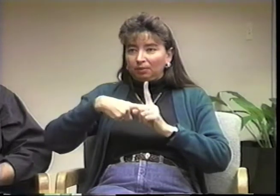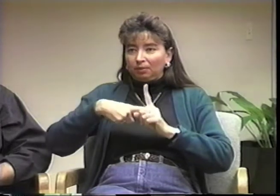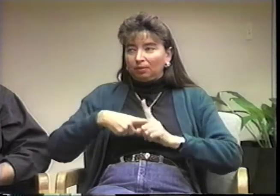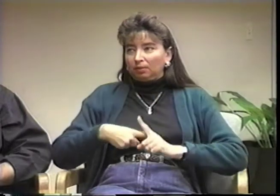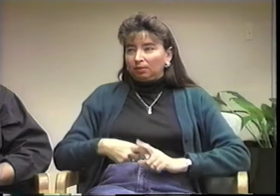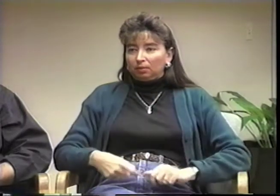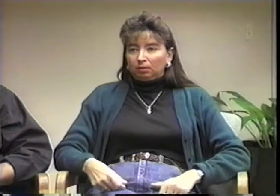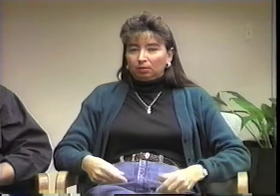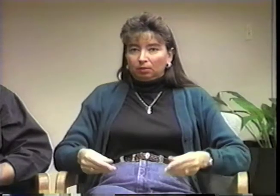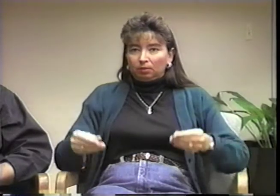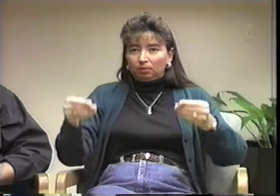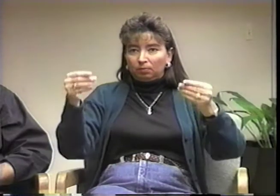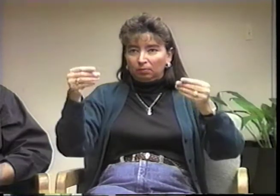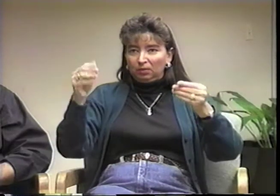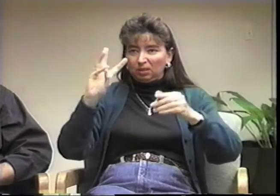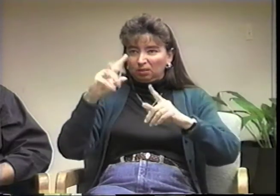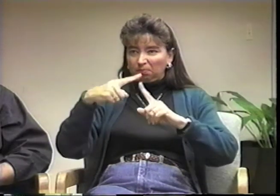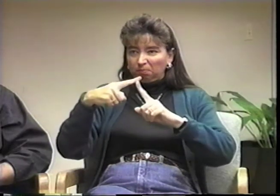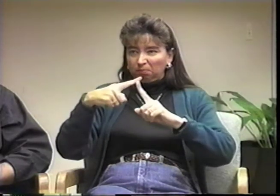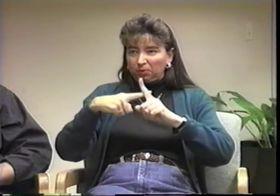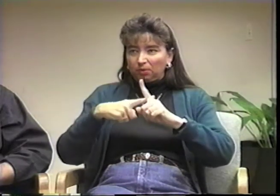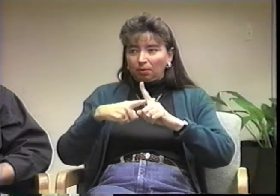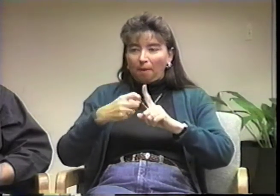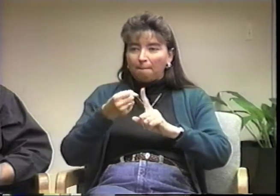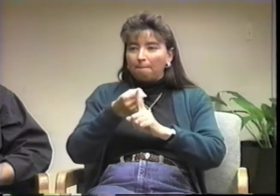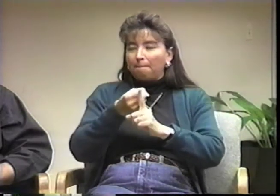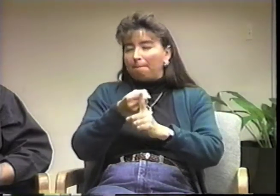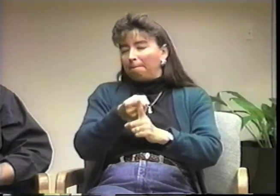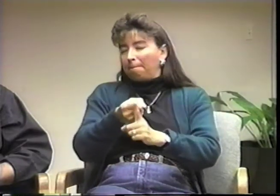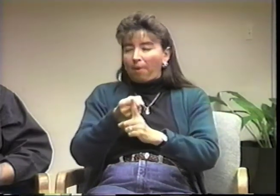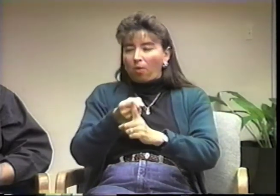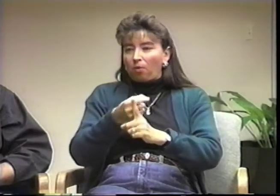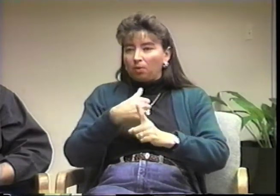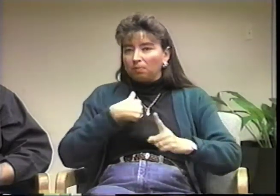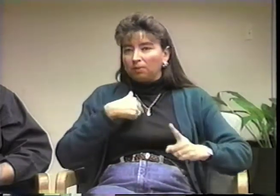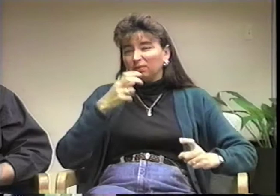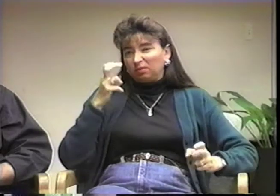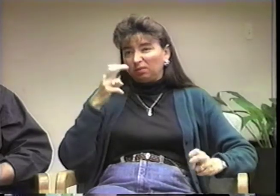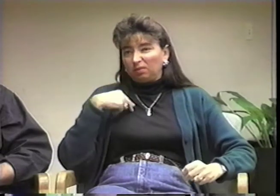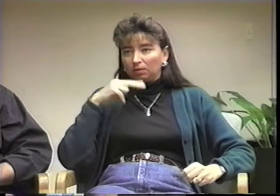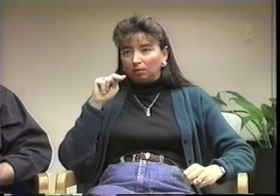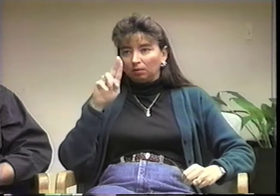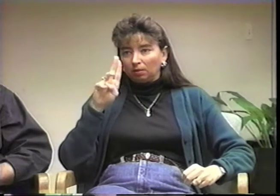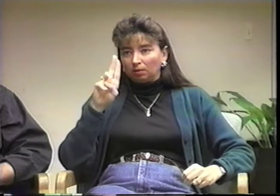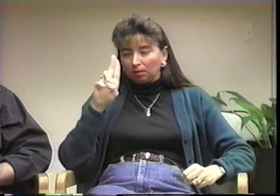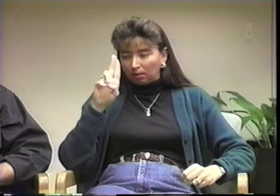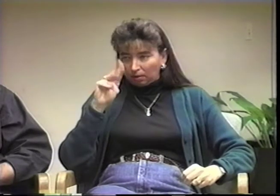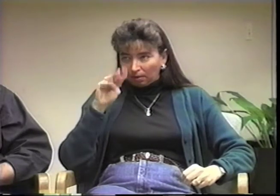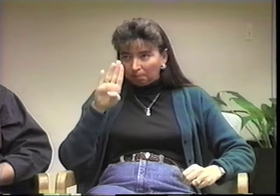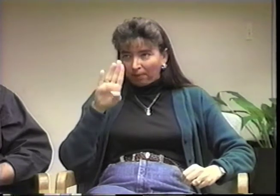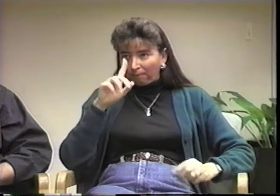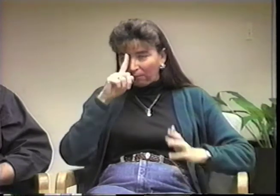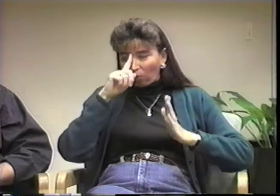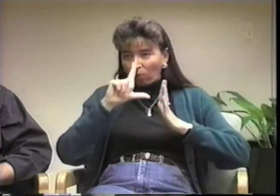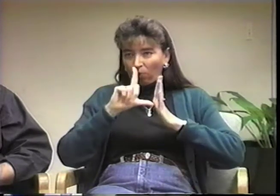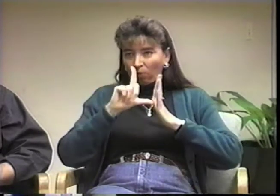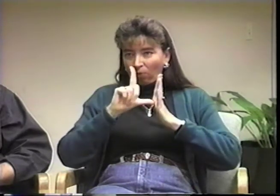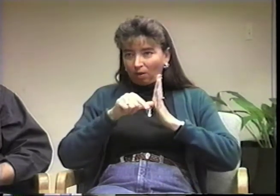I think when he told me that - six months - it really hit me. I went numb.